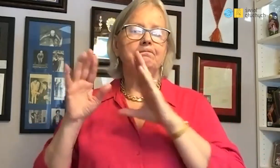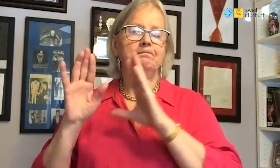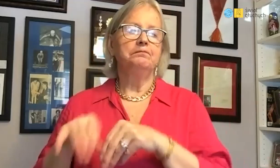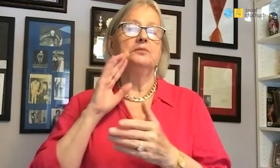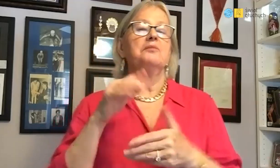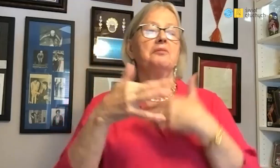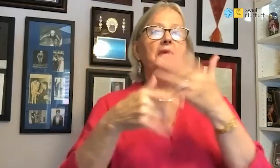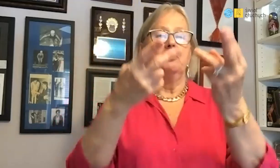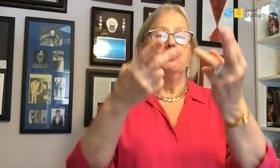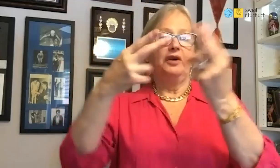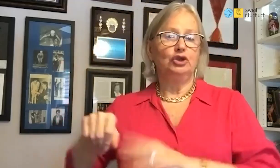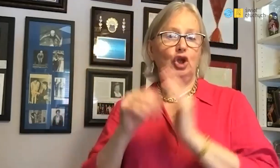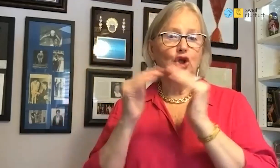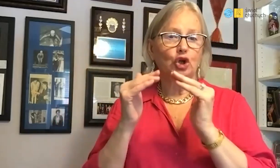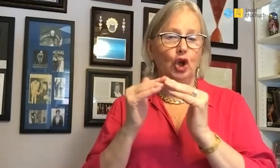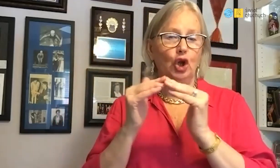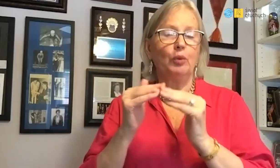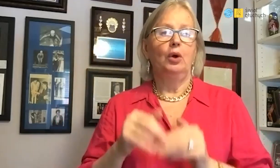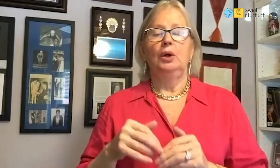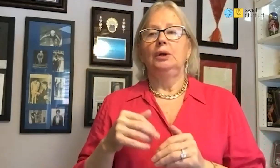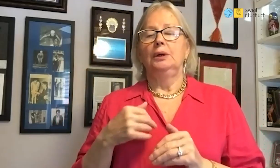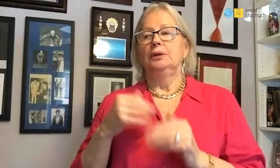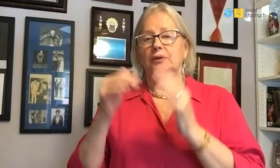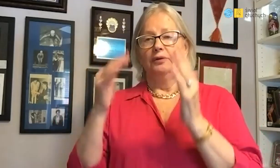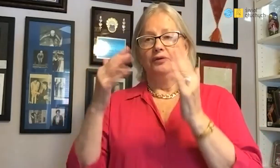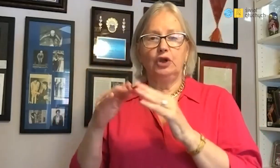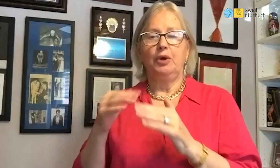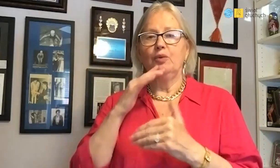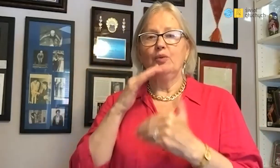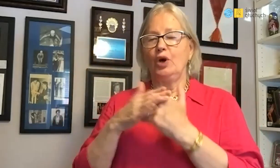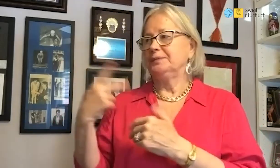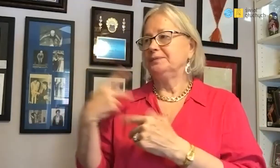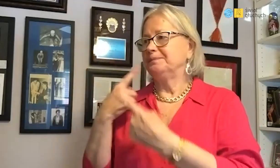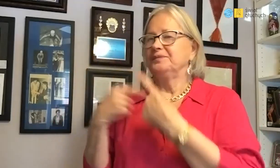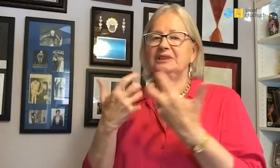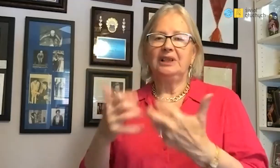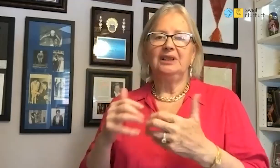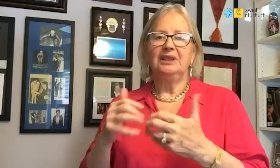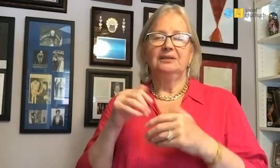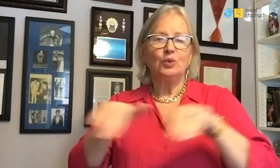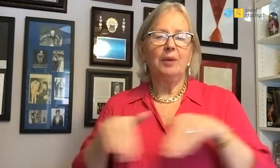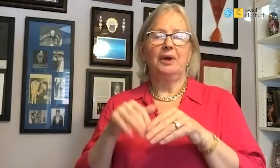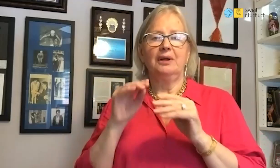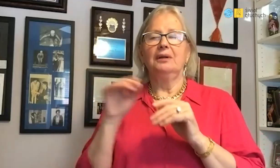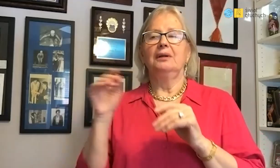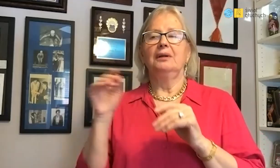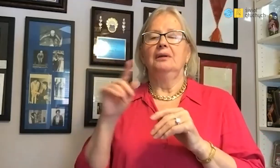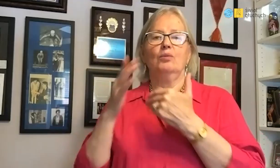After returning home, I said my husband would like to continue swimming.